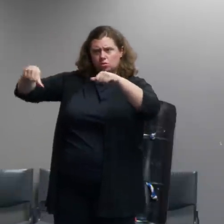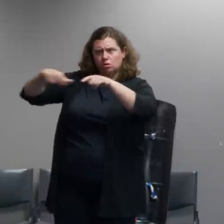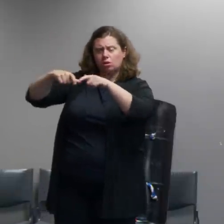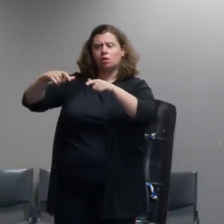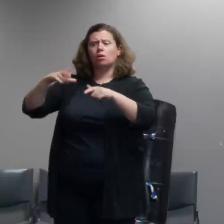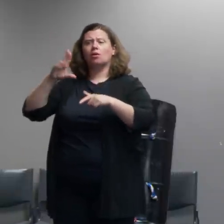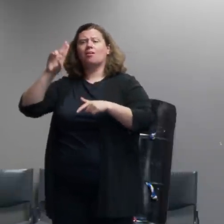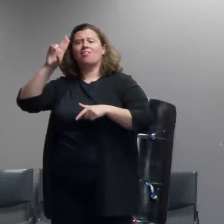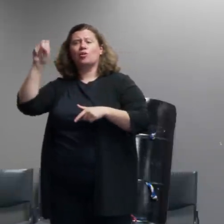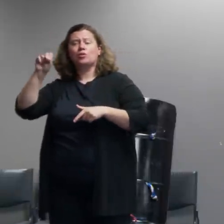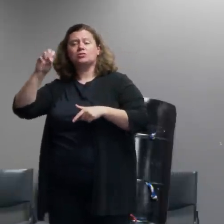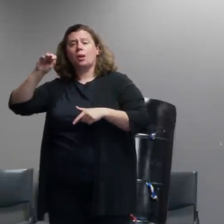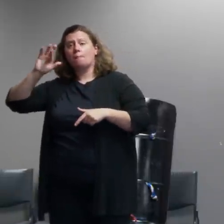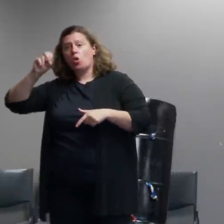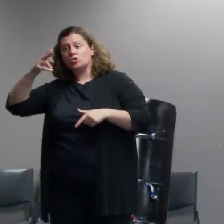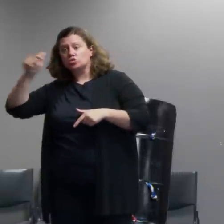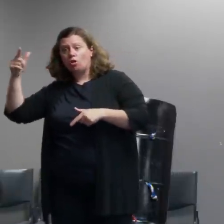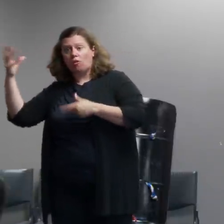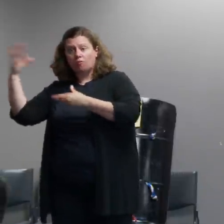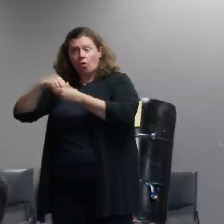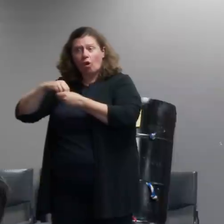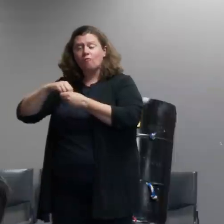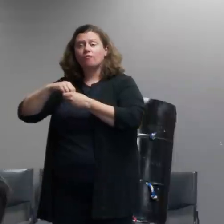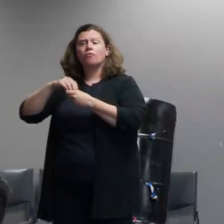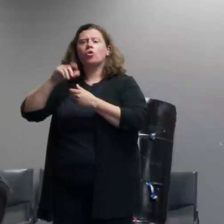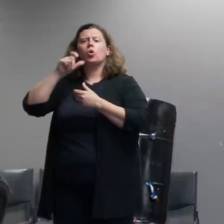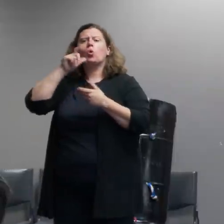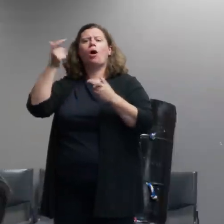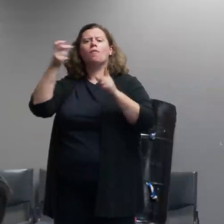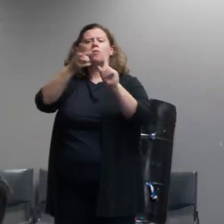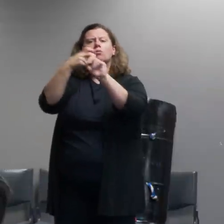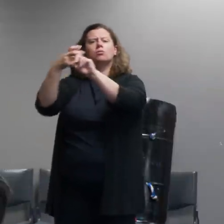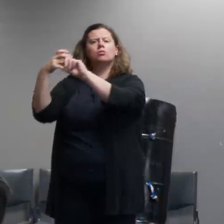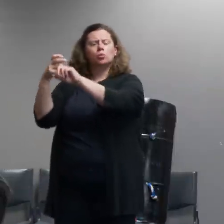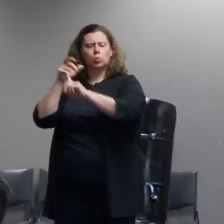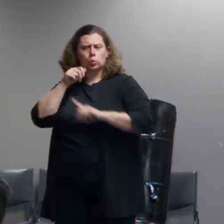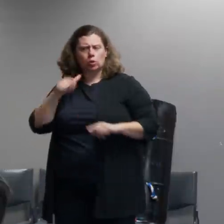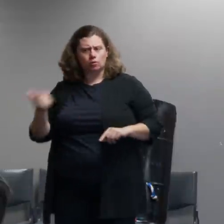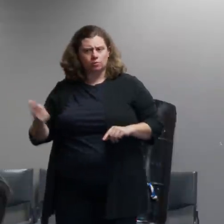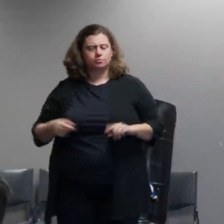i can try the question is to give a fuller description of when i found out